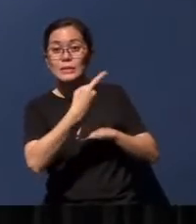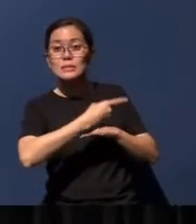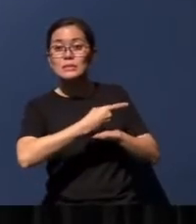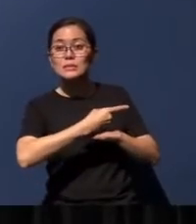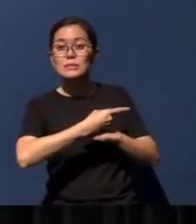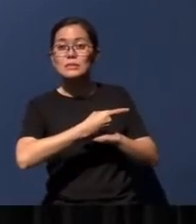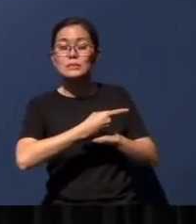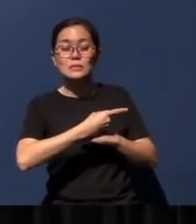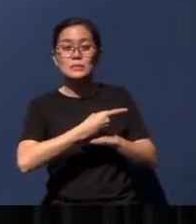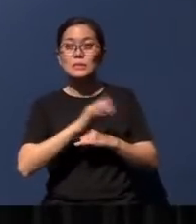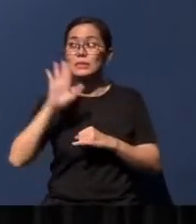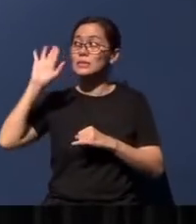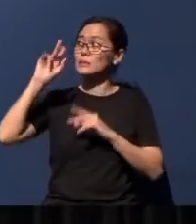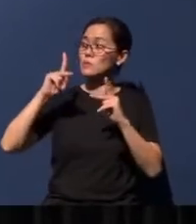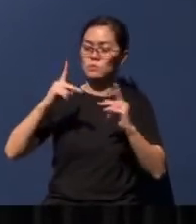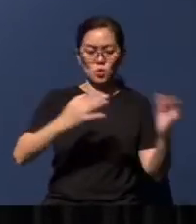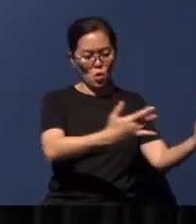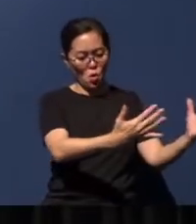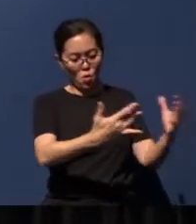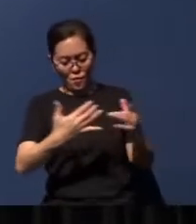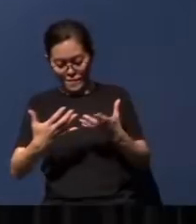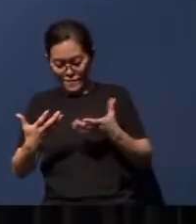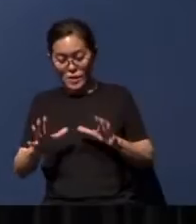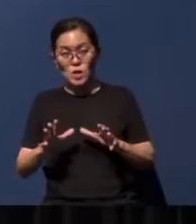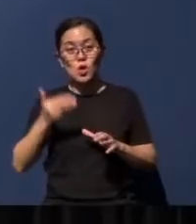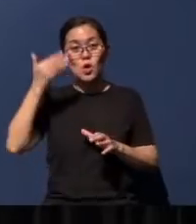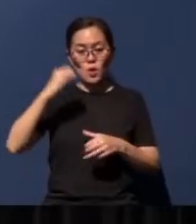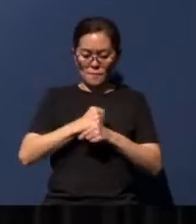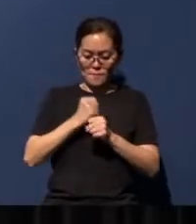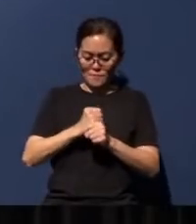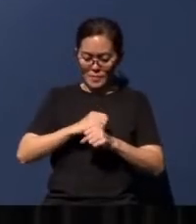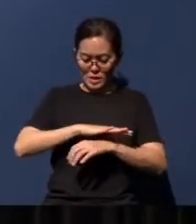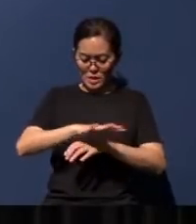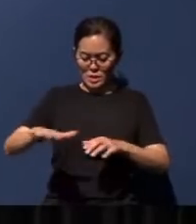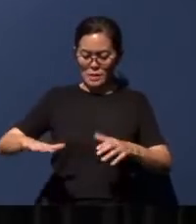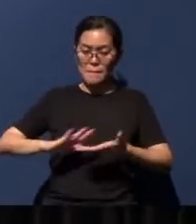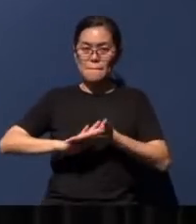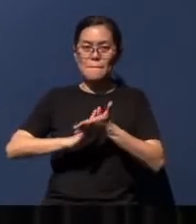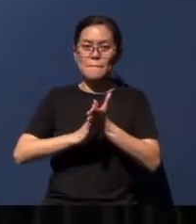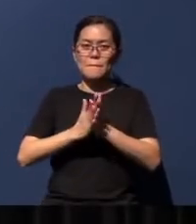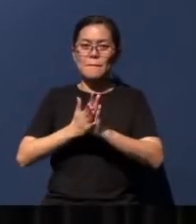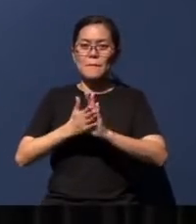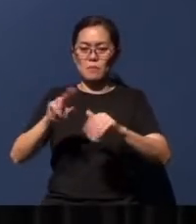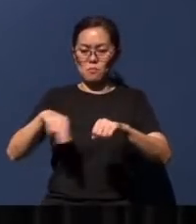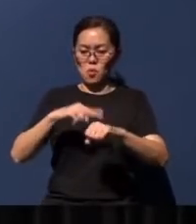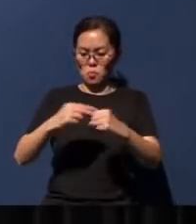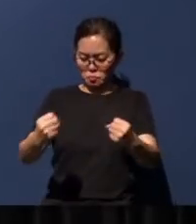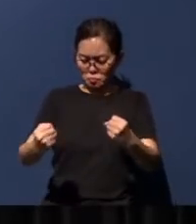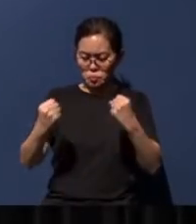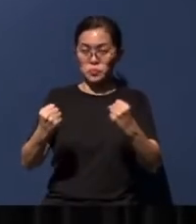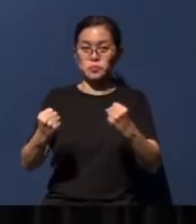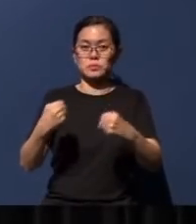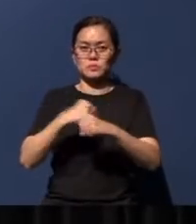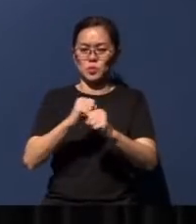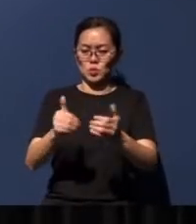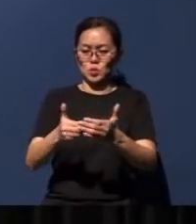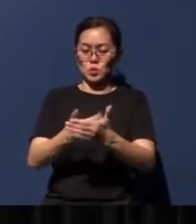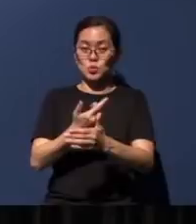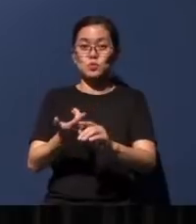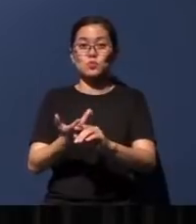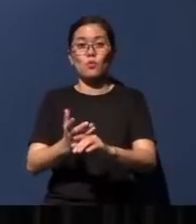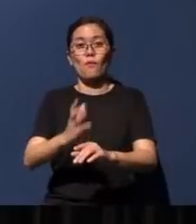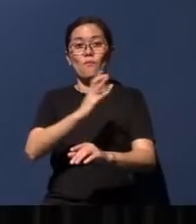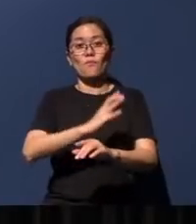His people, God will make them into a strong nation and restore them to their former dominion.